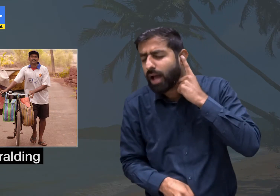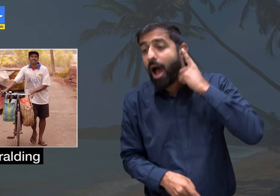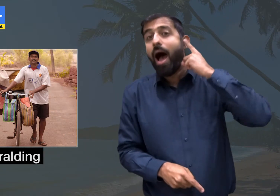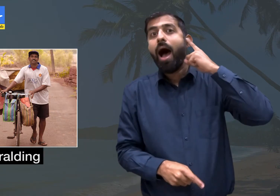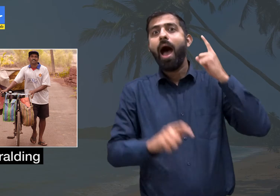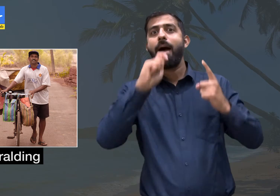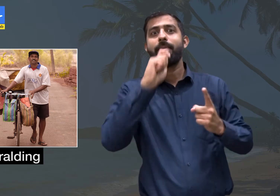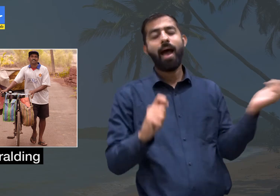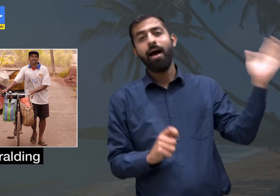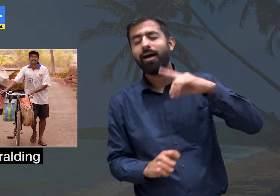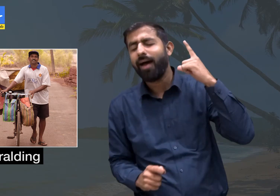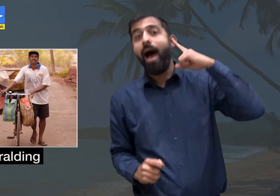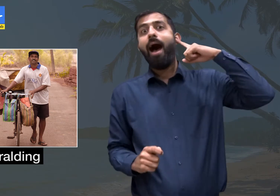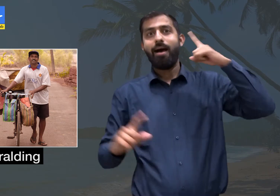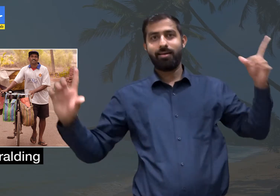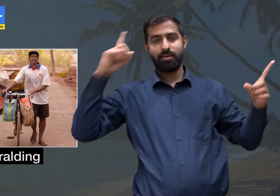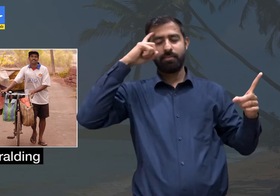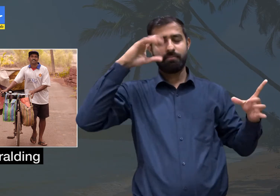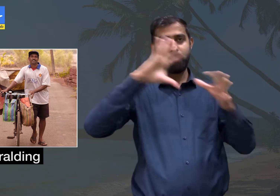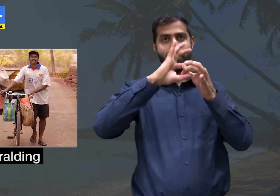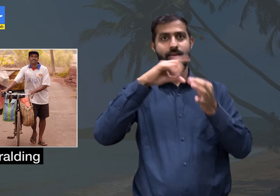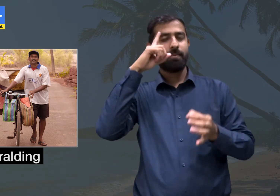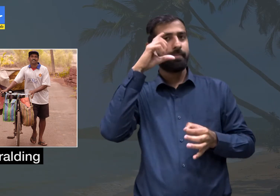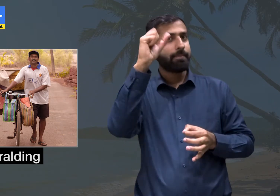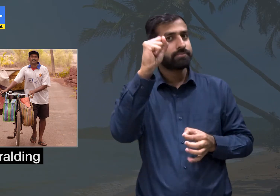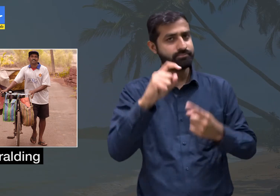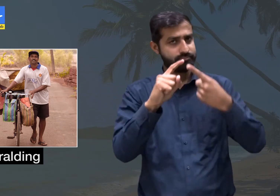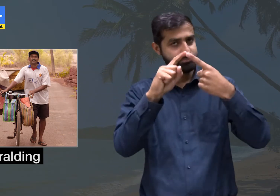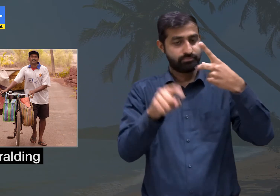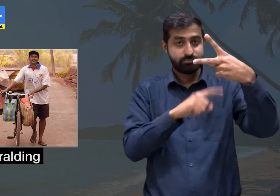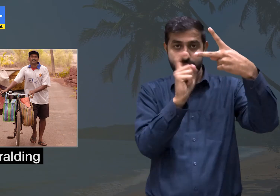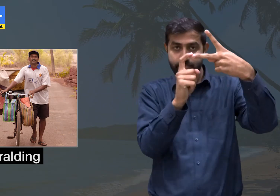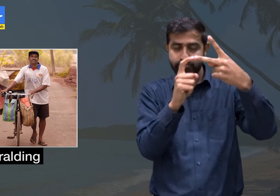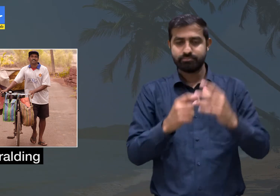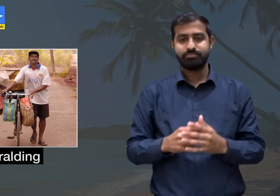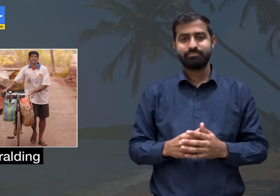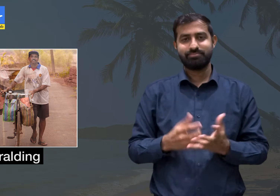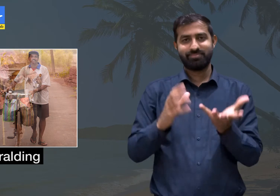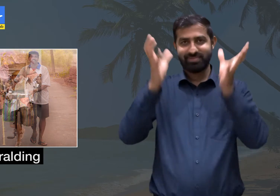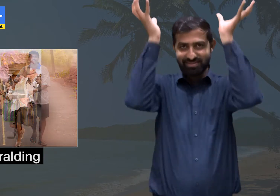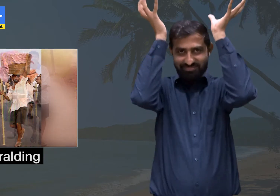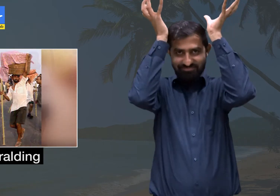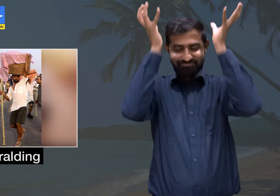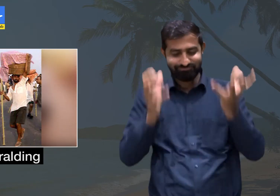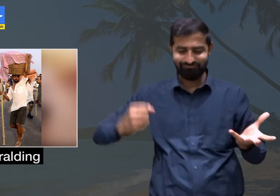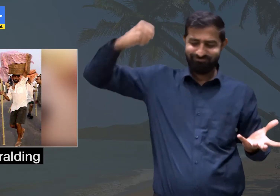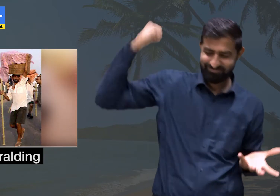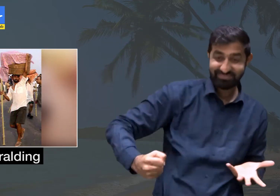approaching like the ice-cream man. Second example -